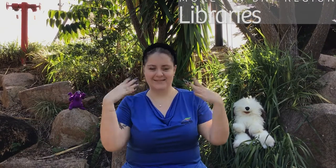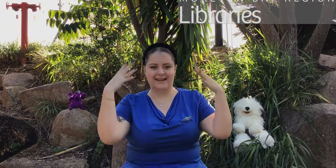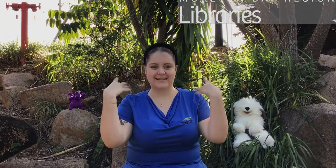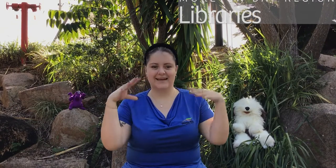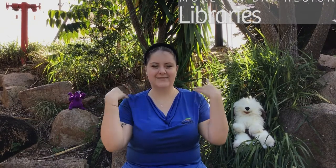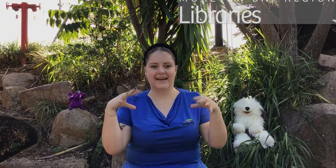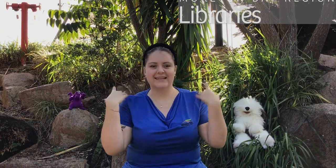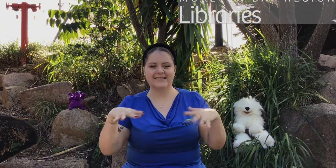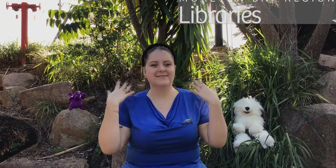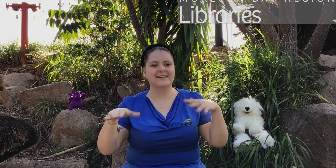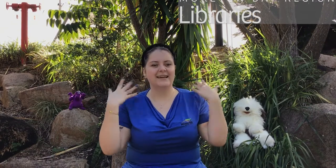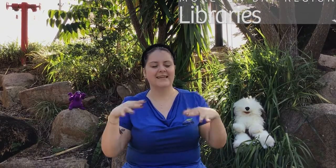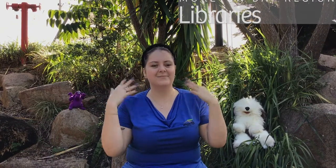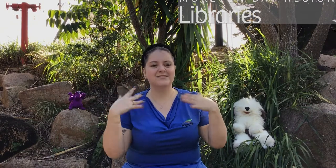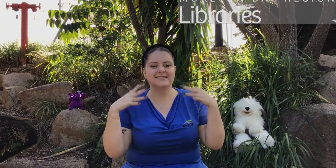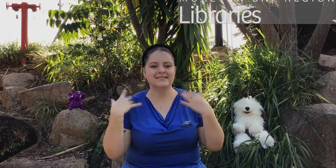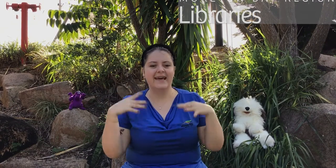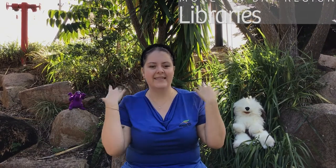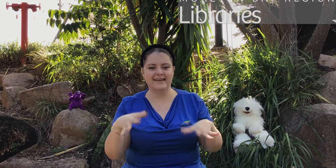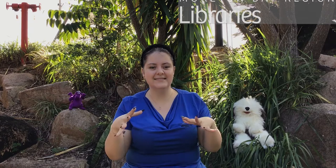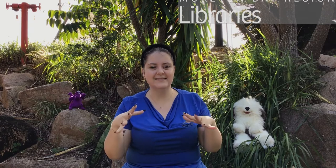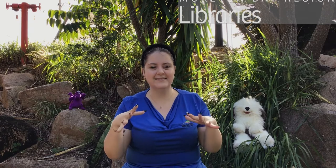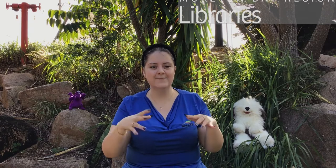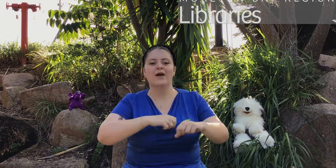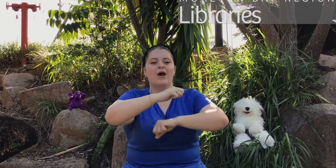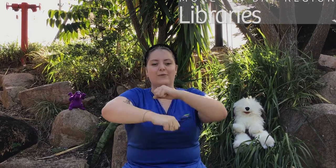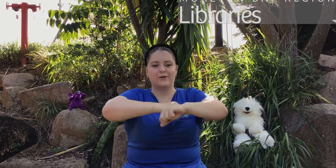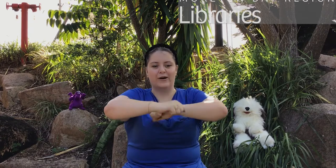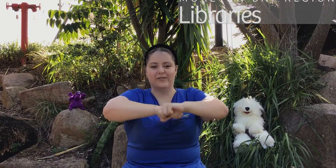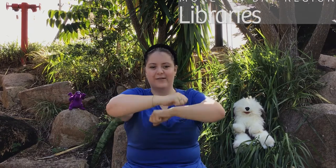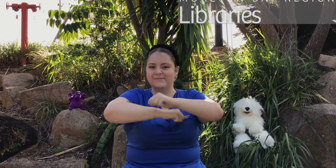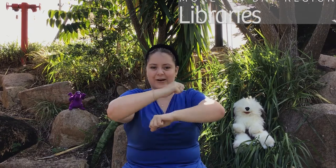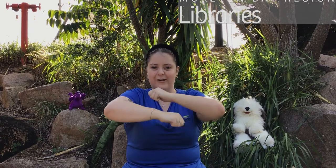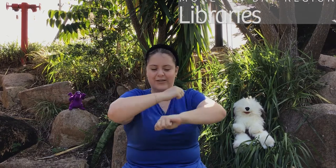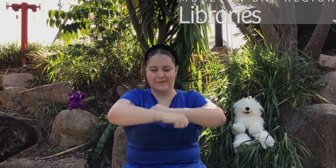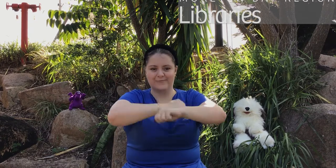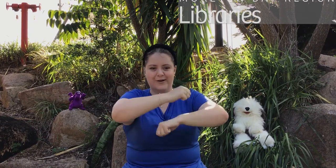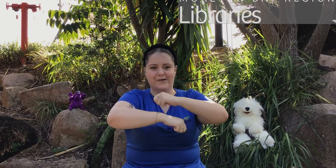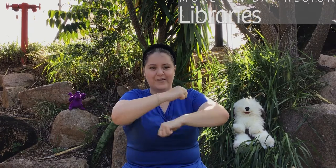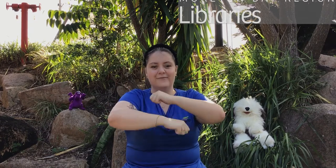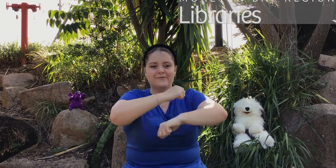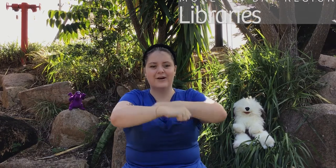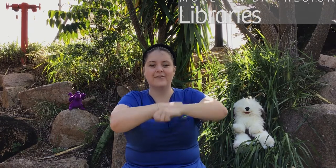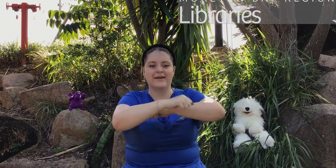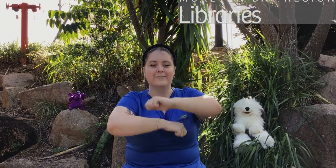shake them shake them, shake them just like this! Roll them roll them, roll them roll them,